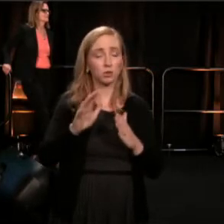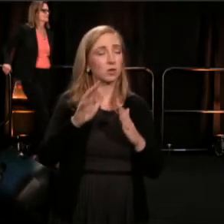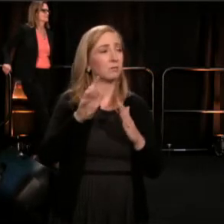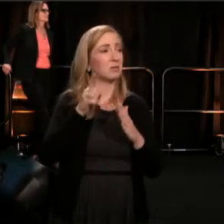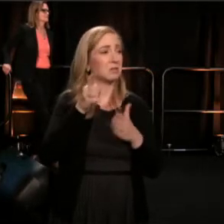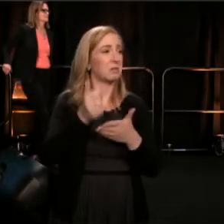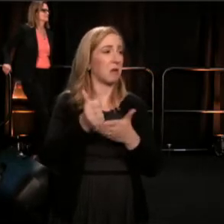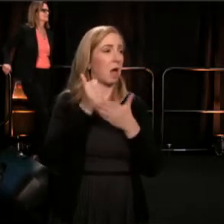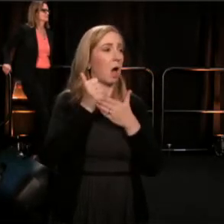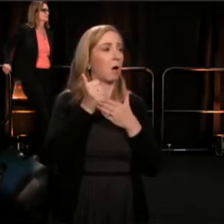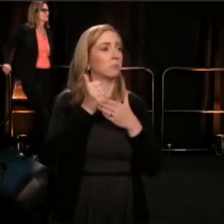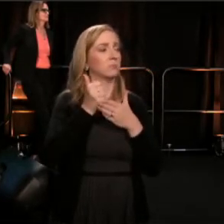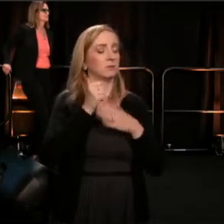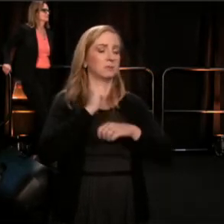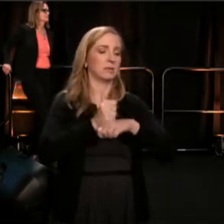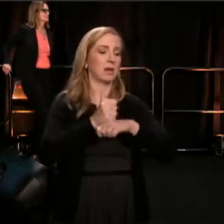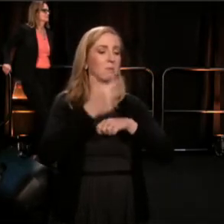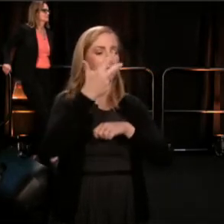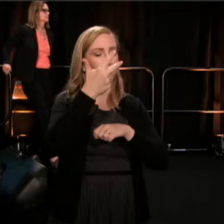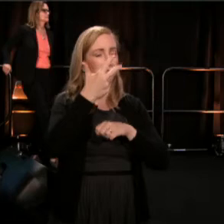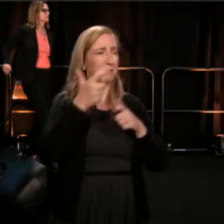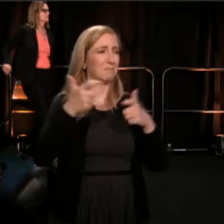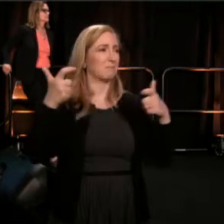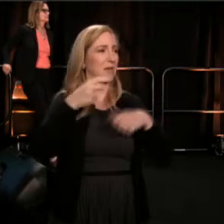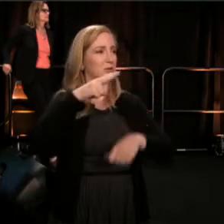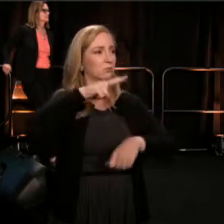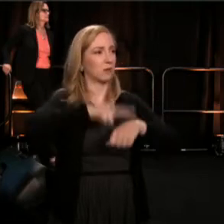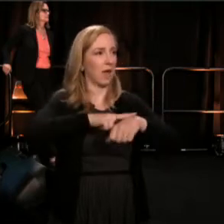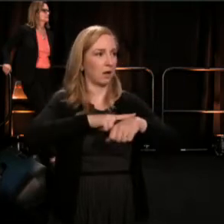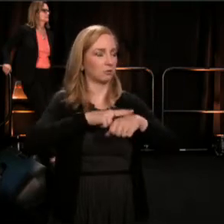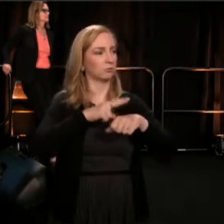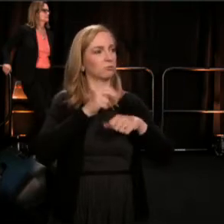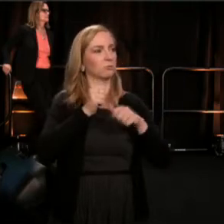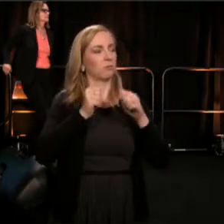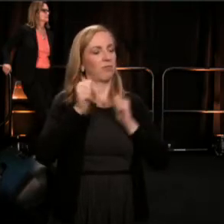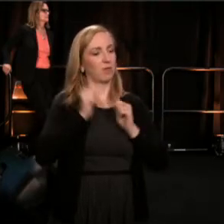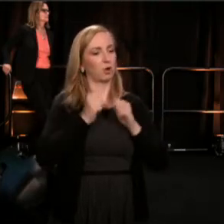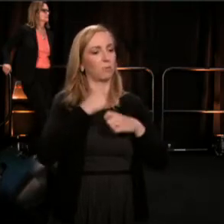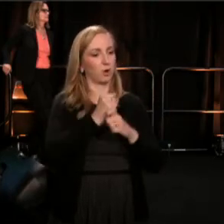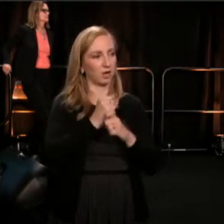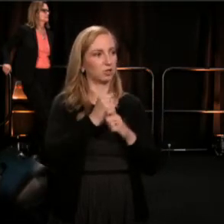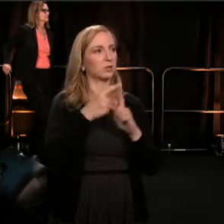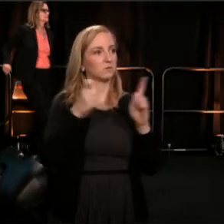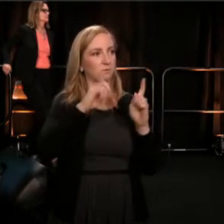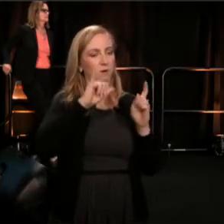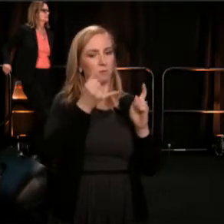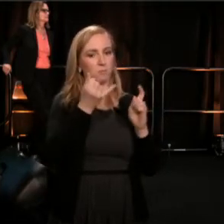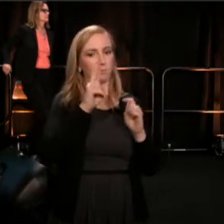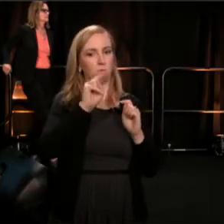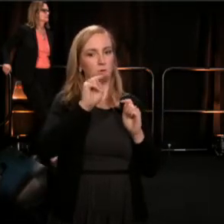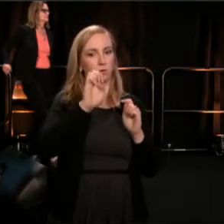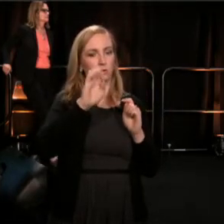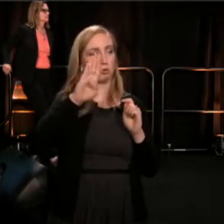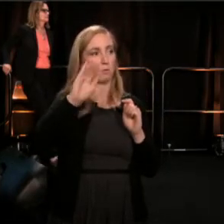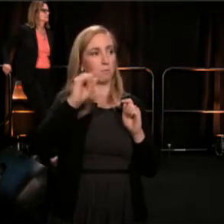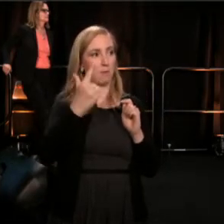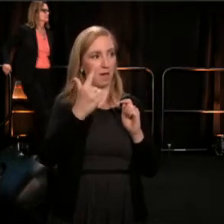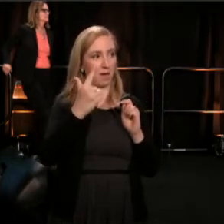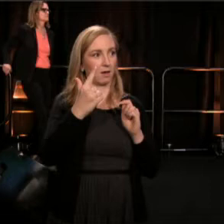were developed, organized and developed by Junebug Productions. A valediction without mourning; the second line and burial